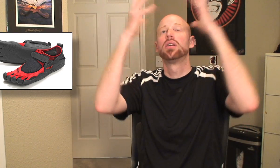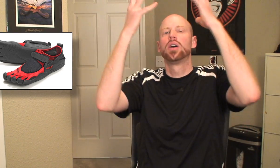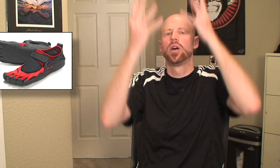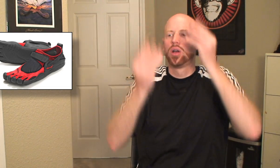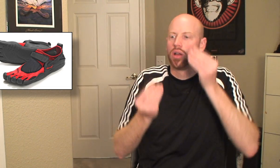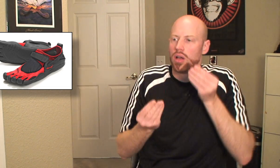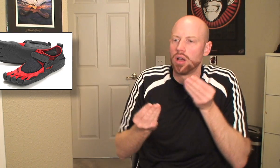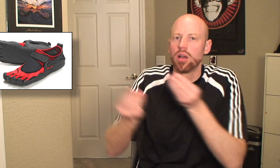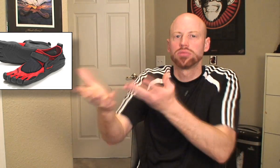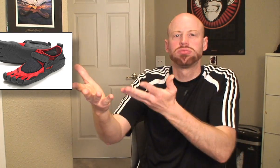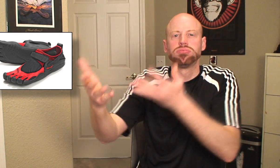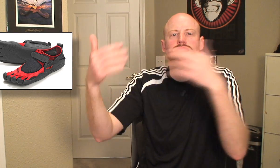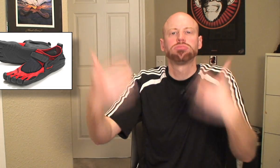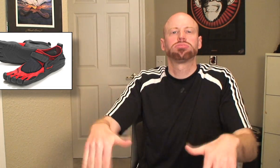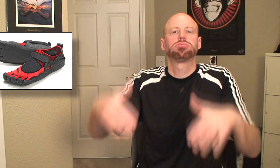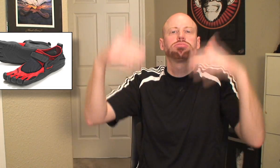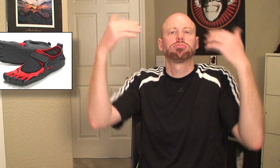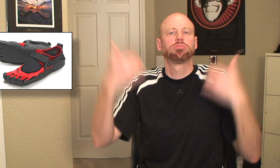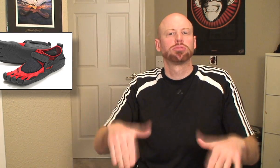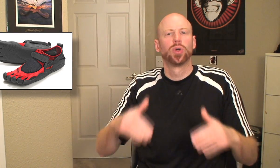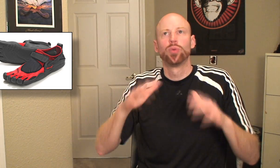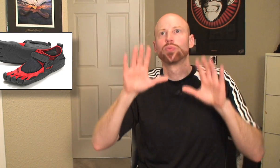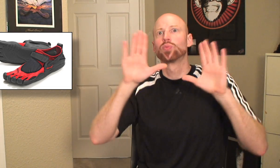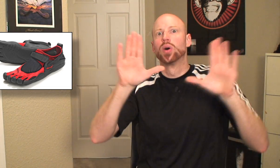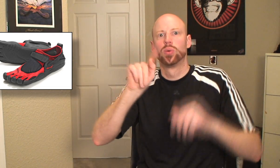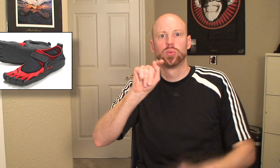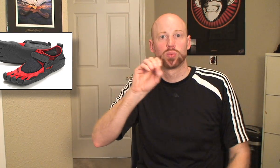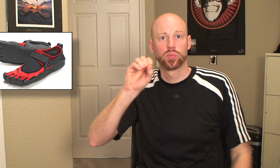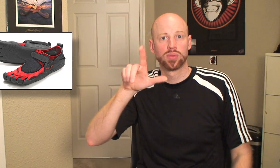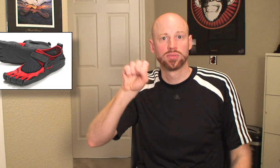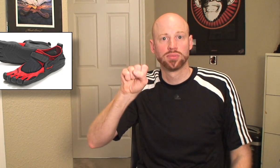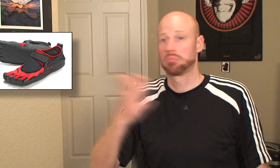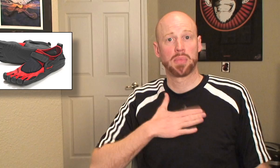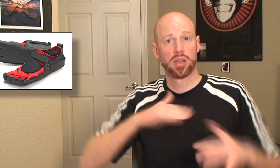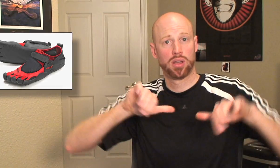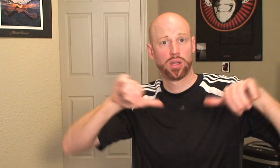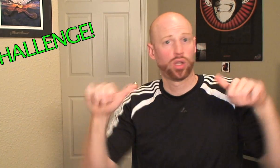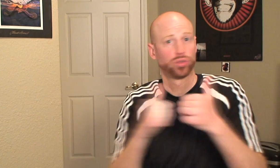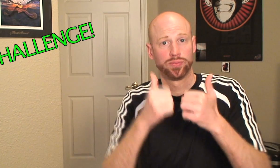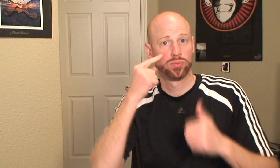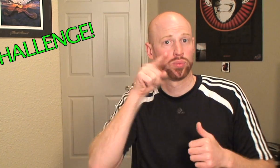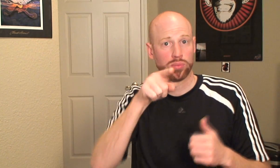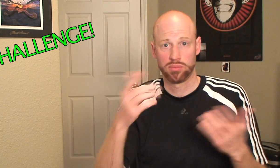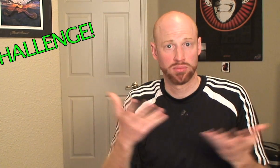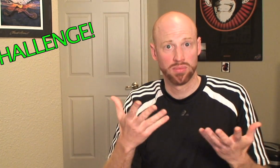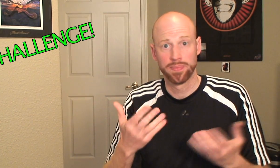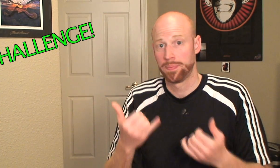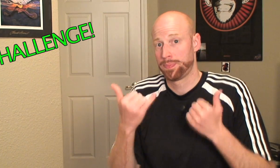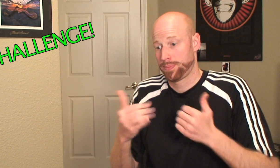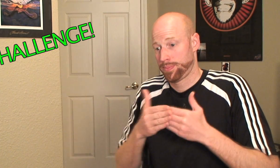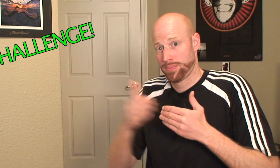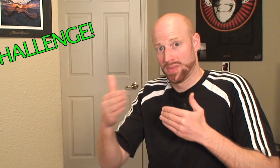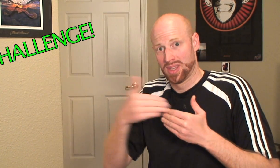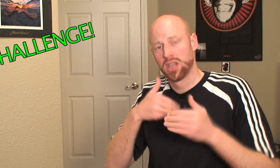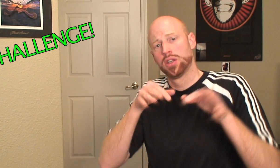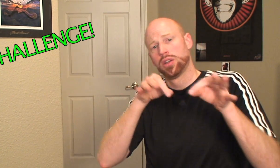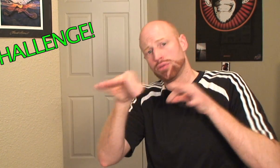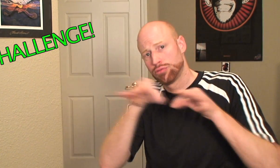to relay thoughts through the use of amazing tools. Here's my challenge for you: While I tell you